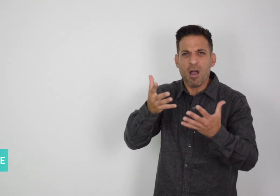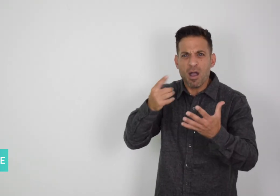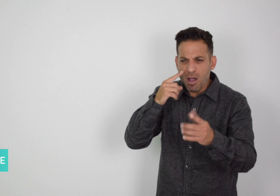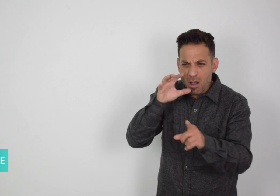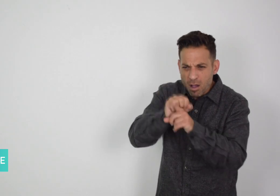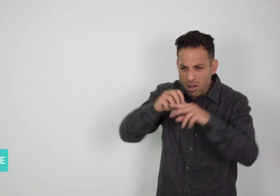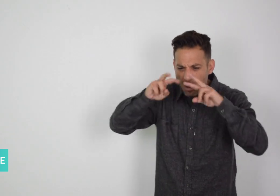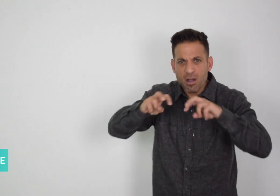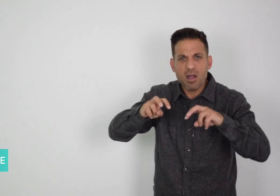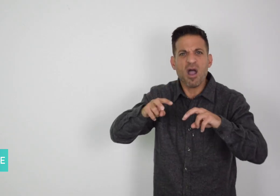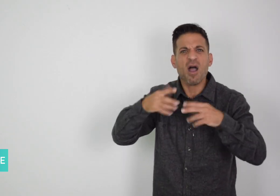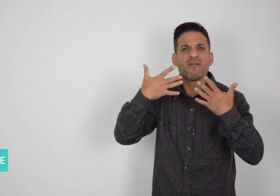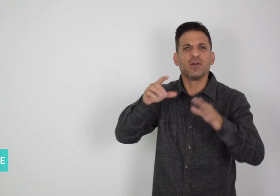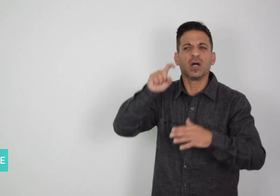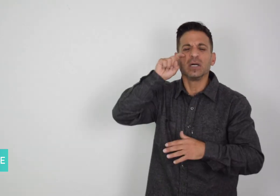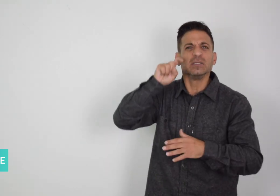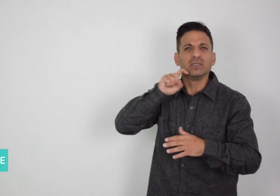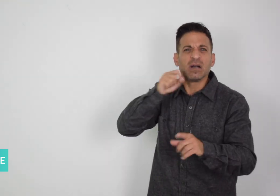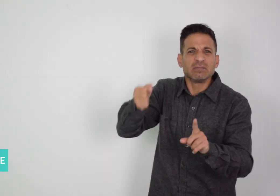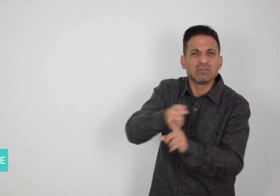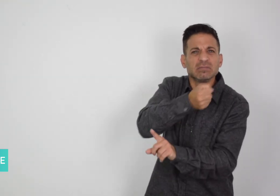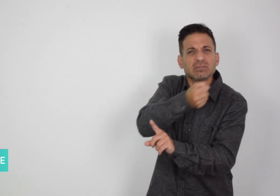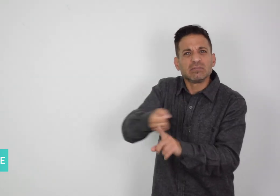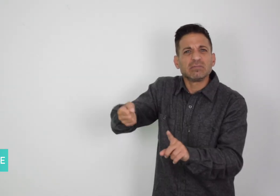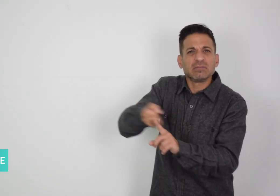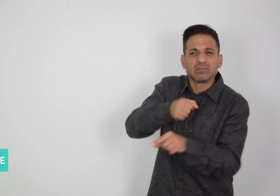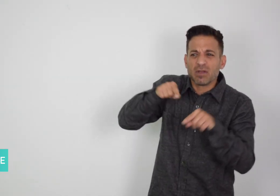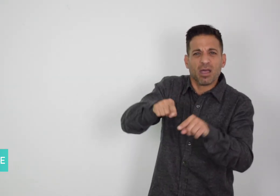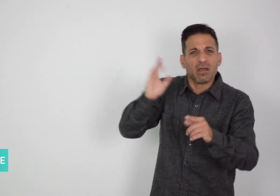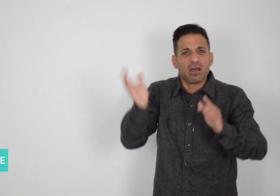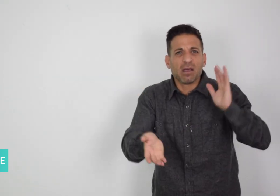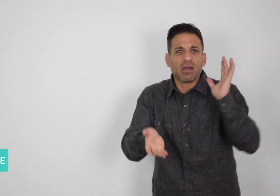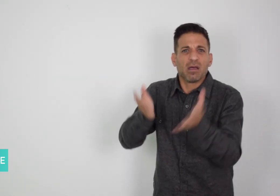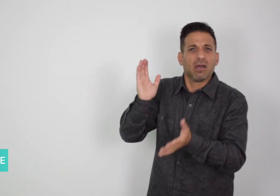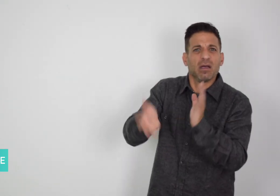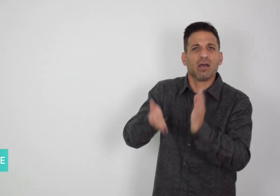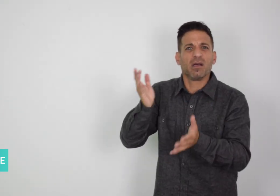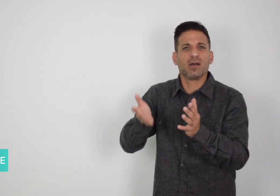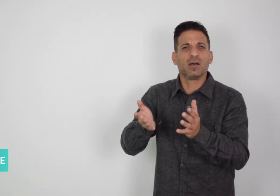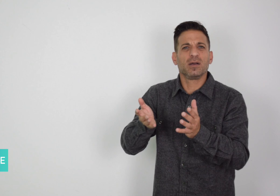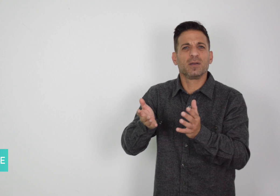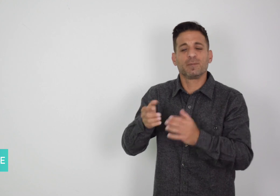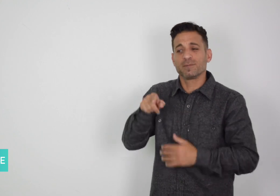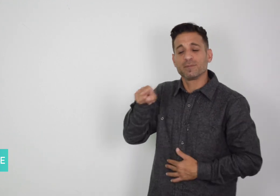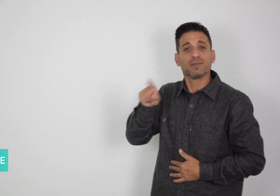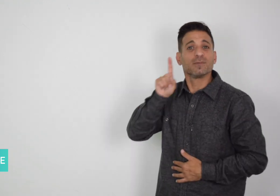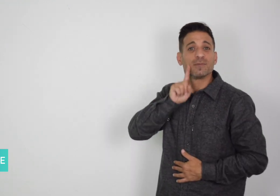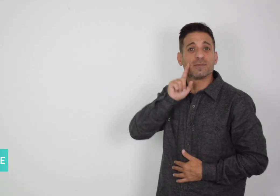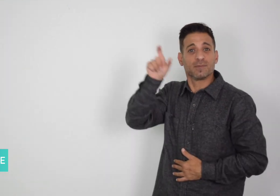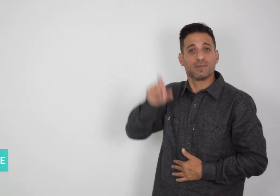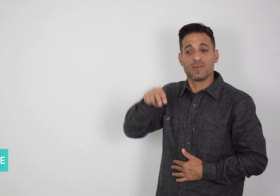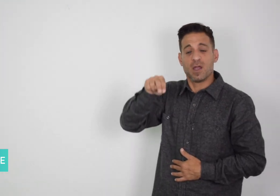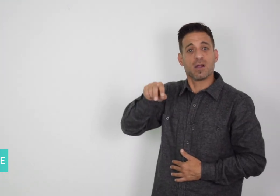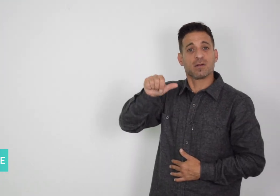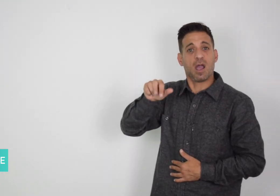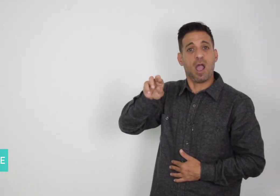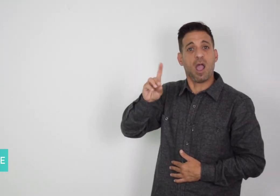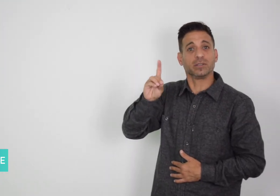with evidence of sexual abuse and mutiliation. Nardolillo says